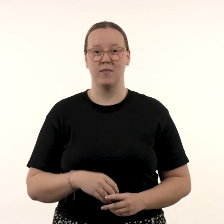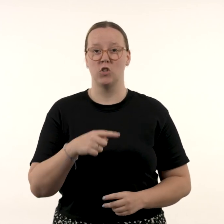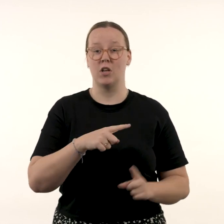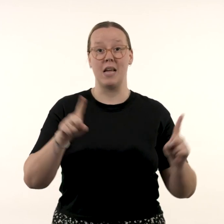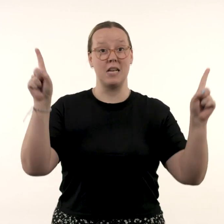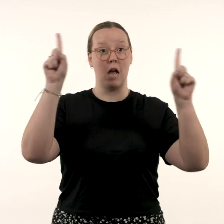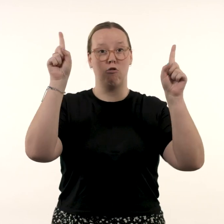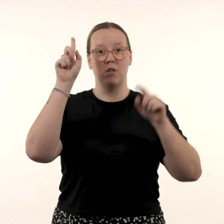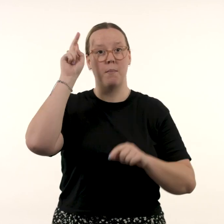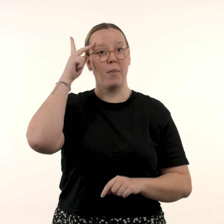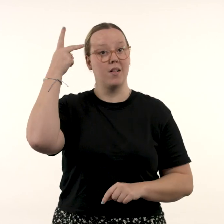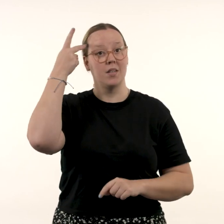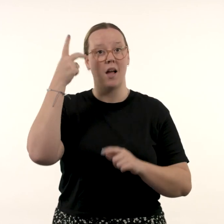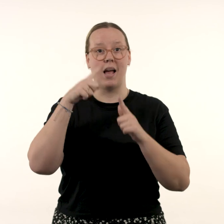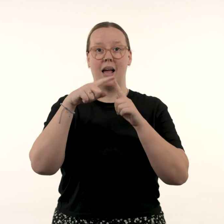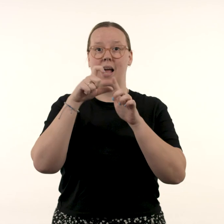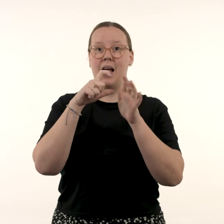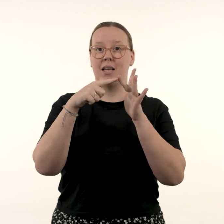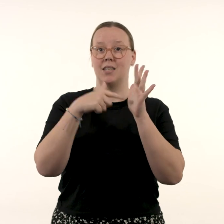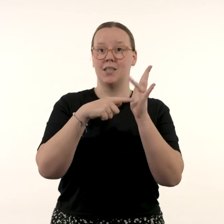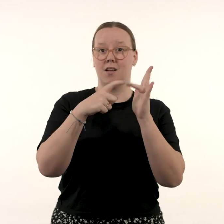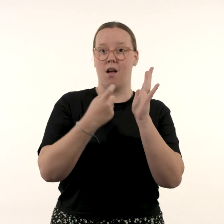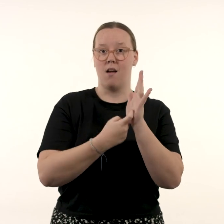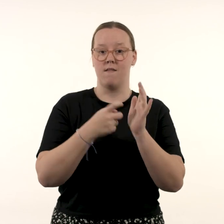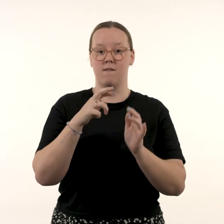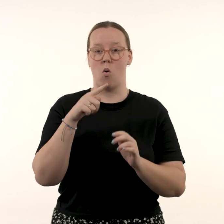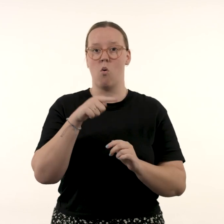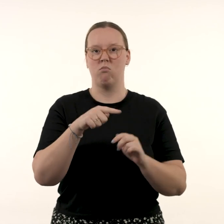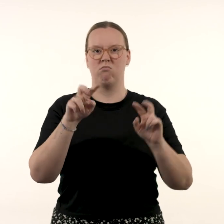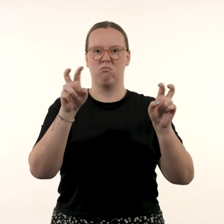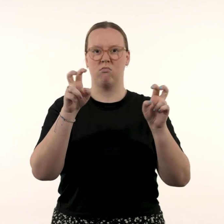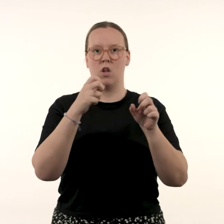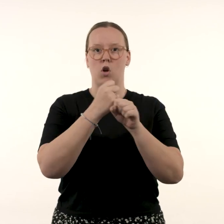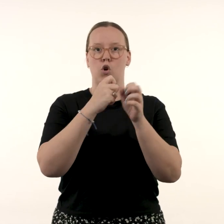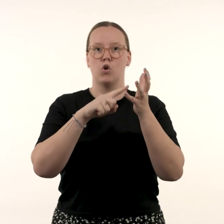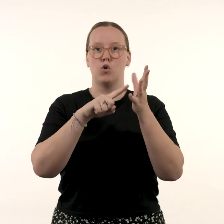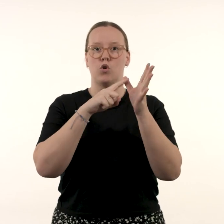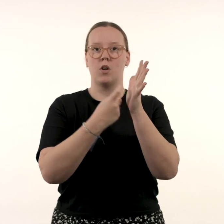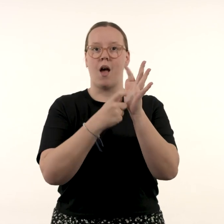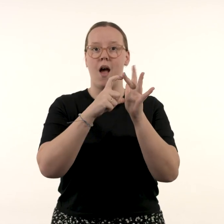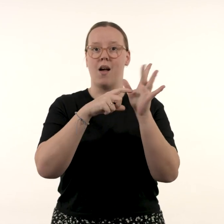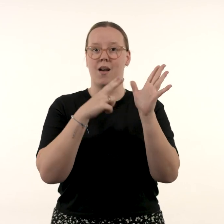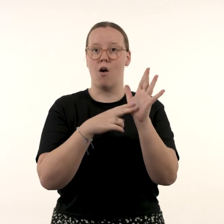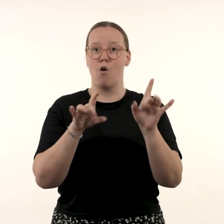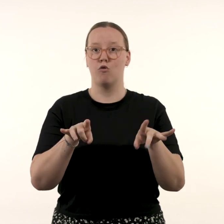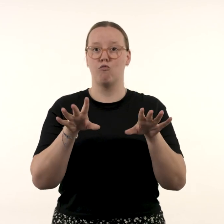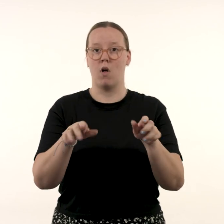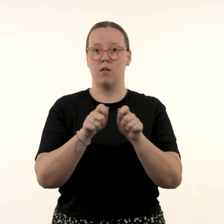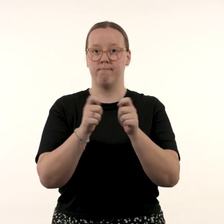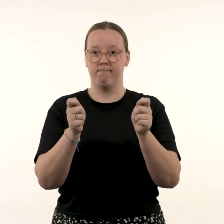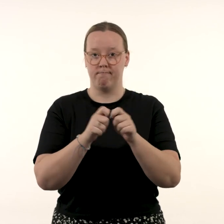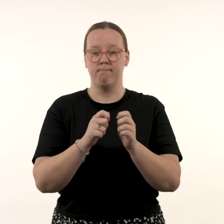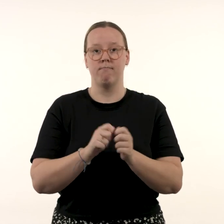She is currently political editor of Guardian Australia